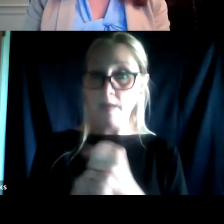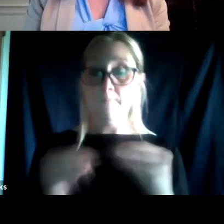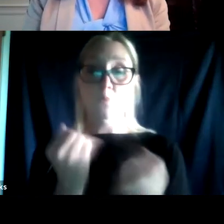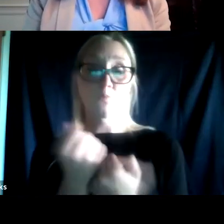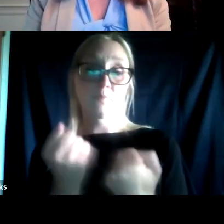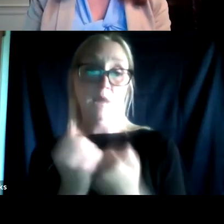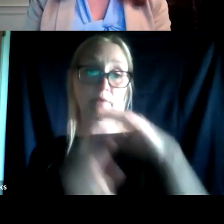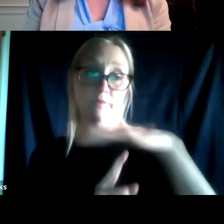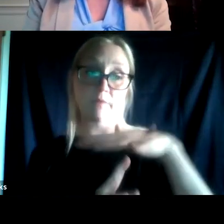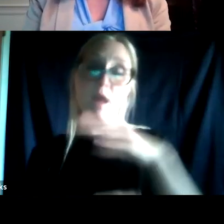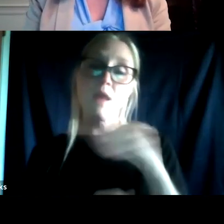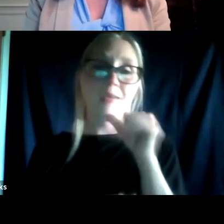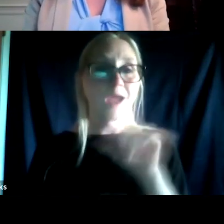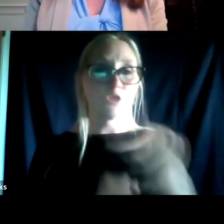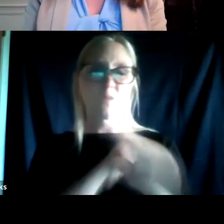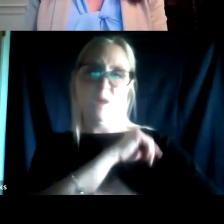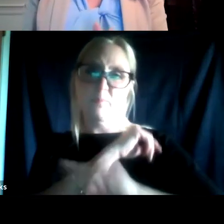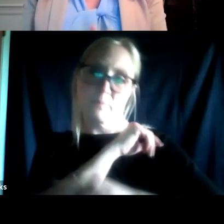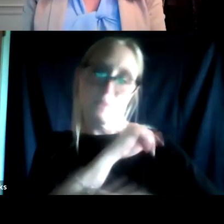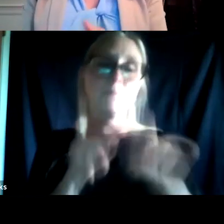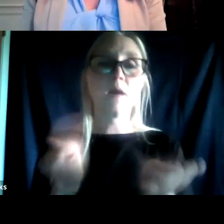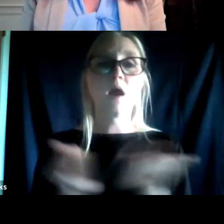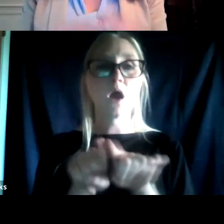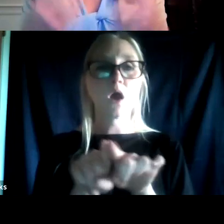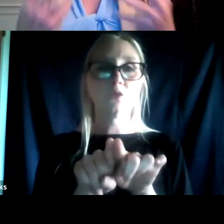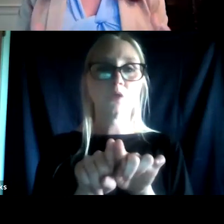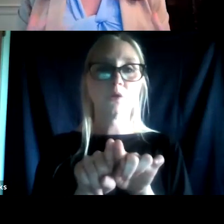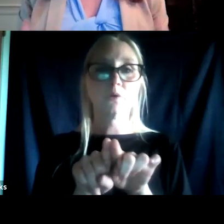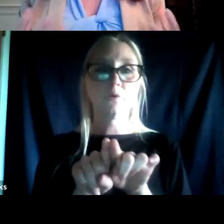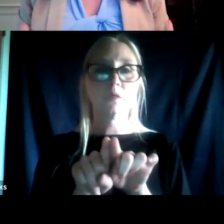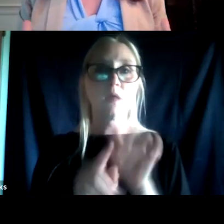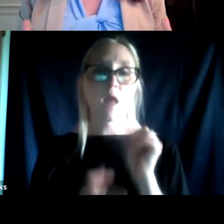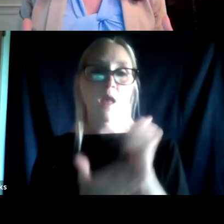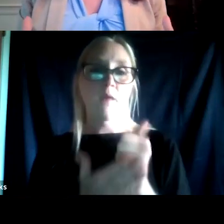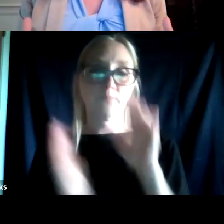and not just a punishing environment, but also leaning more into the PTSD.